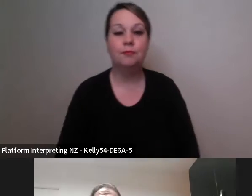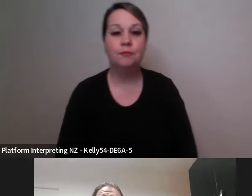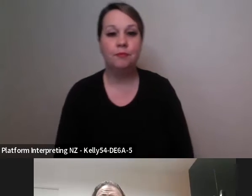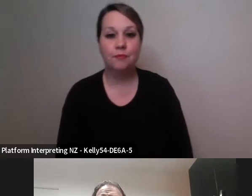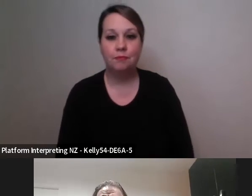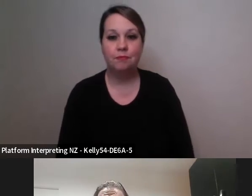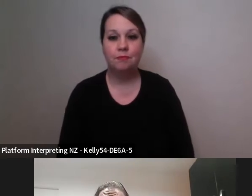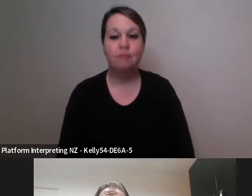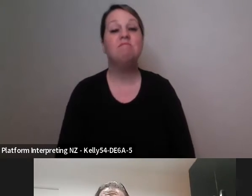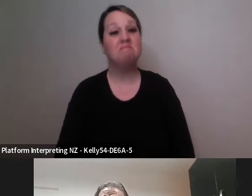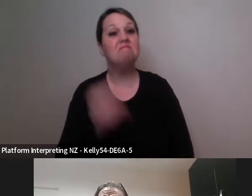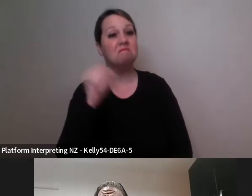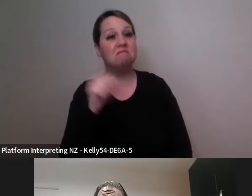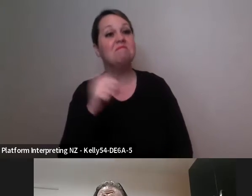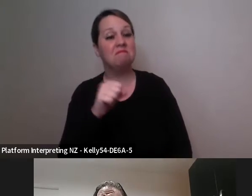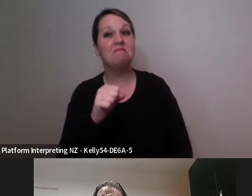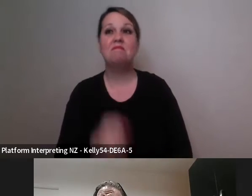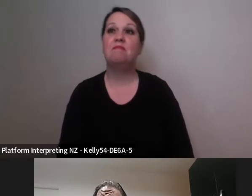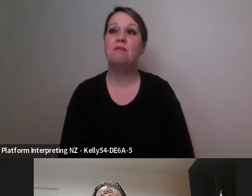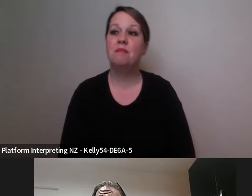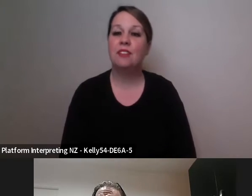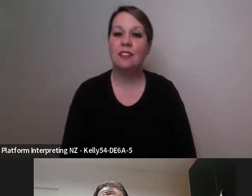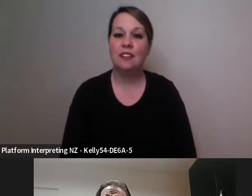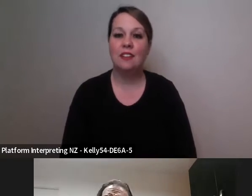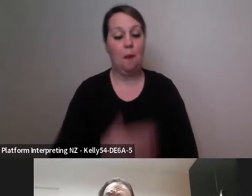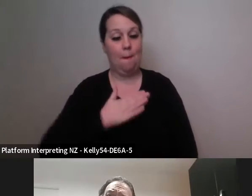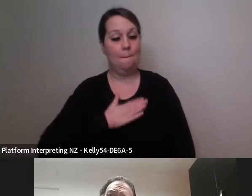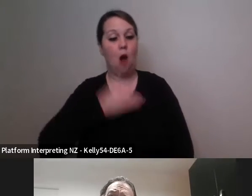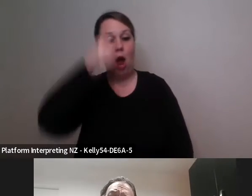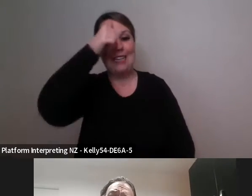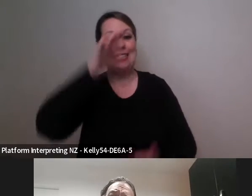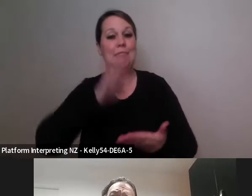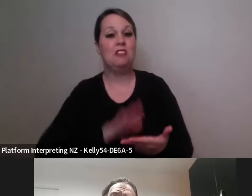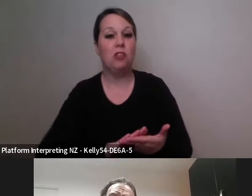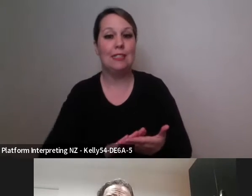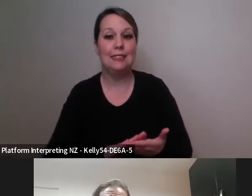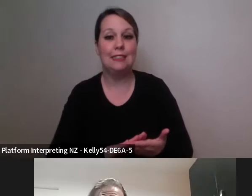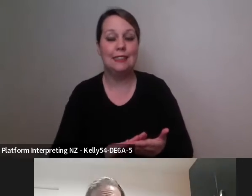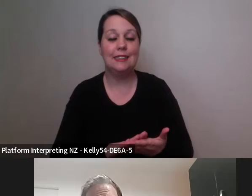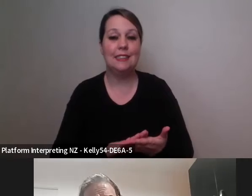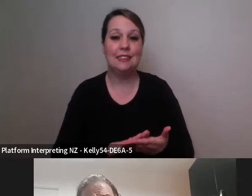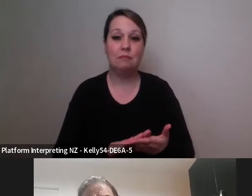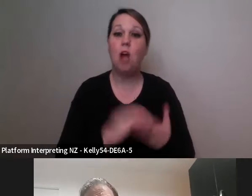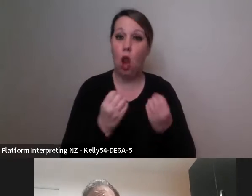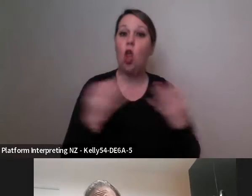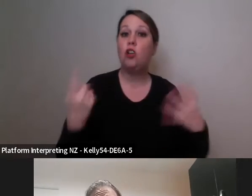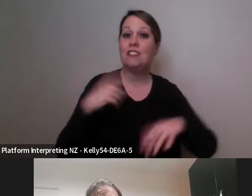Yeah I mean I think as we go - well my experience, often I have developed I guess my little tool